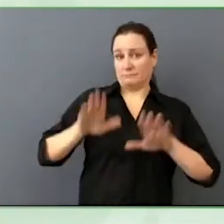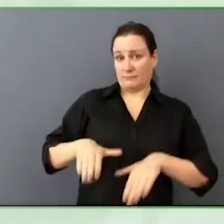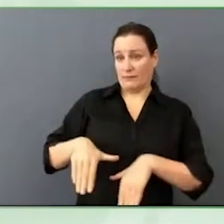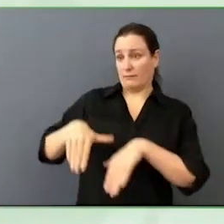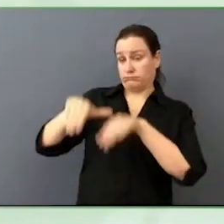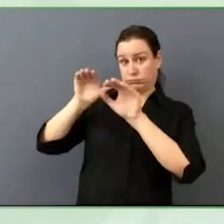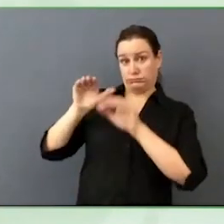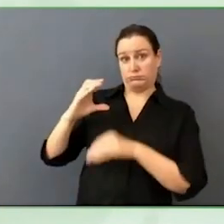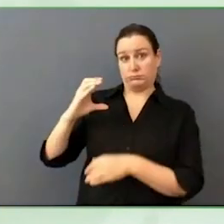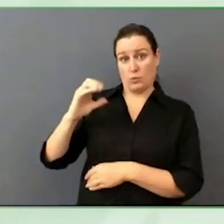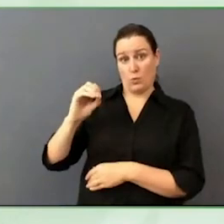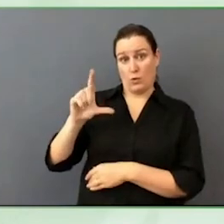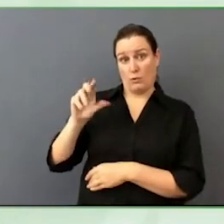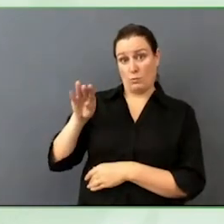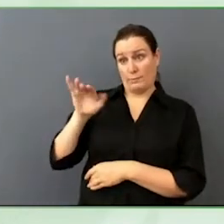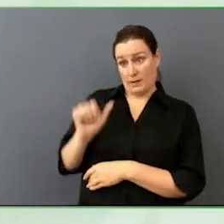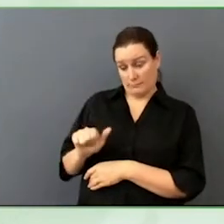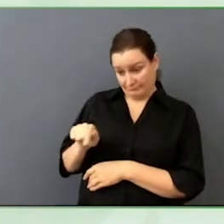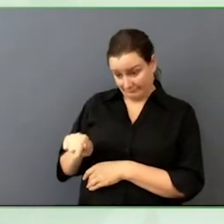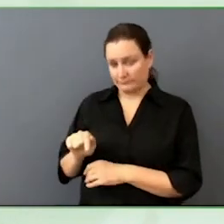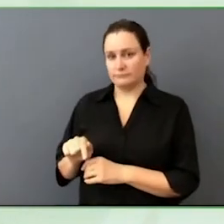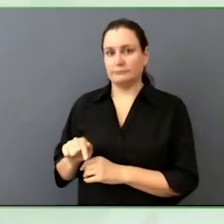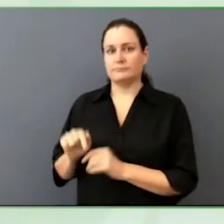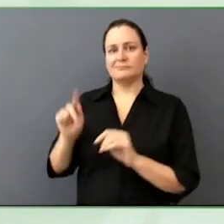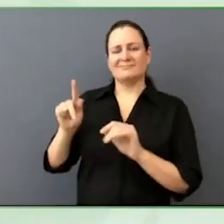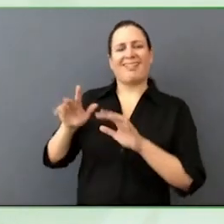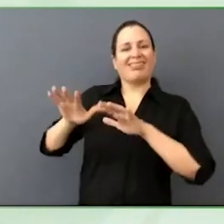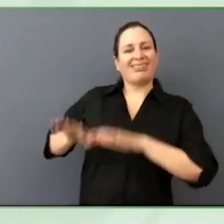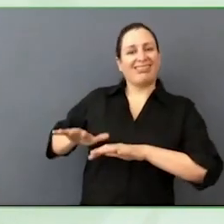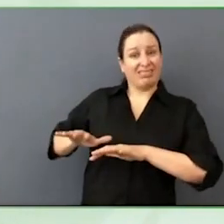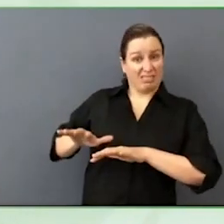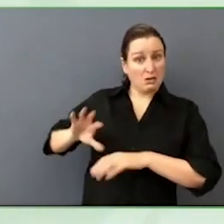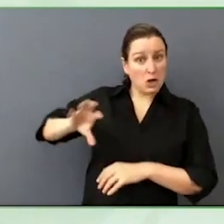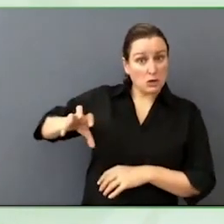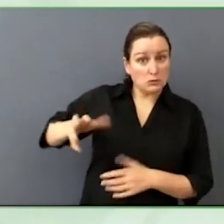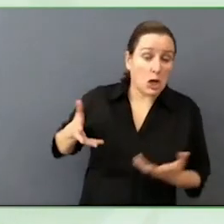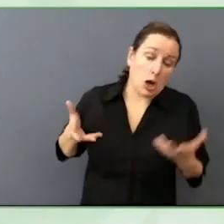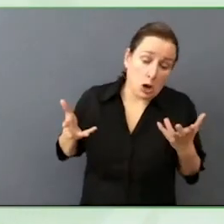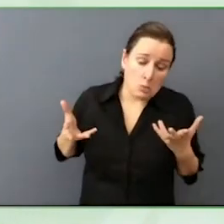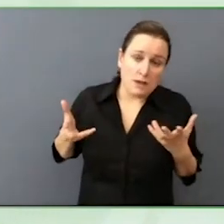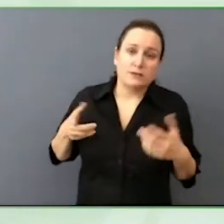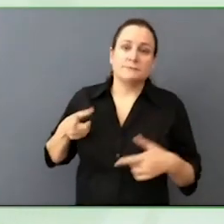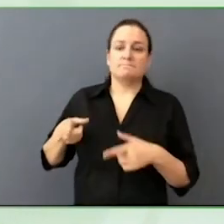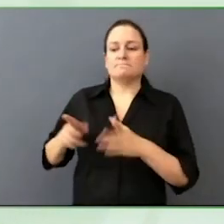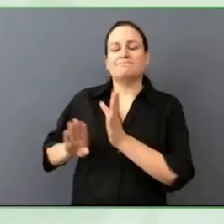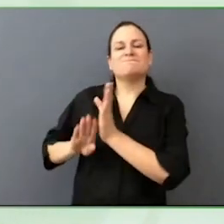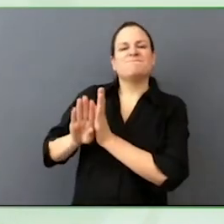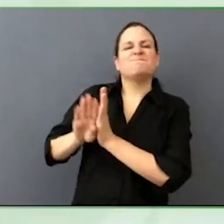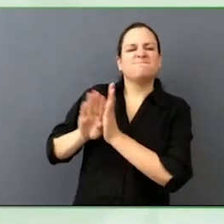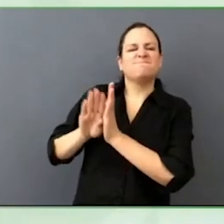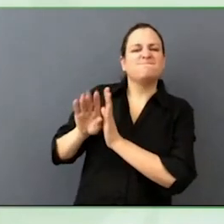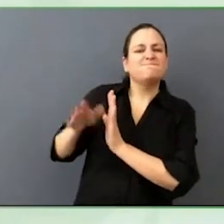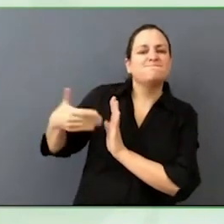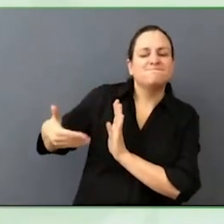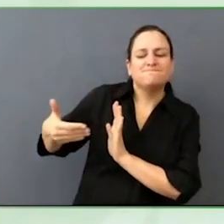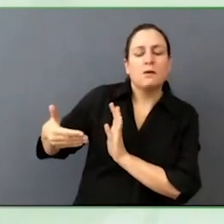As, "Developed" would you find a way that people are being treated